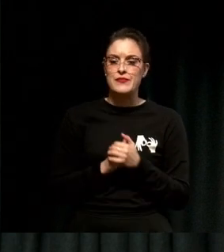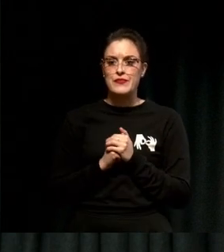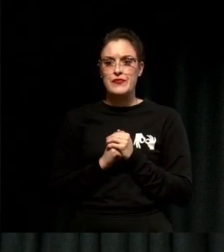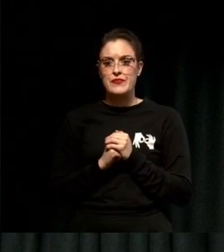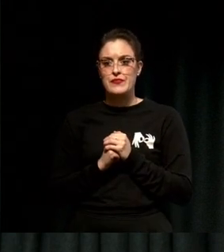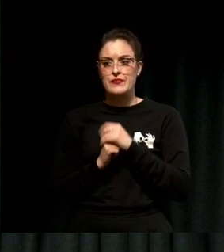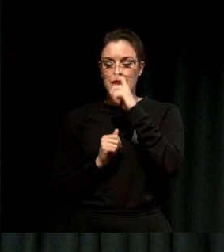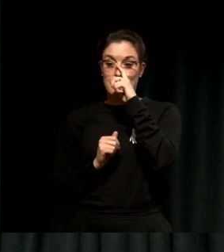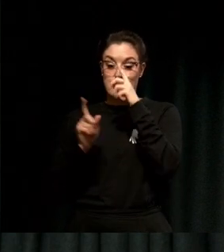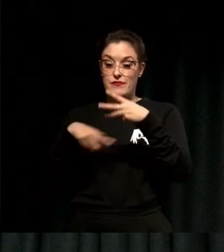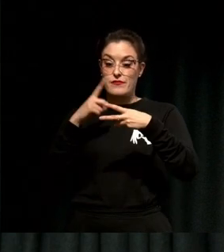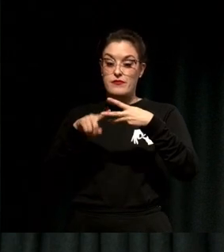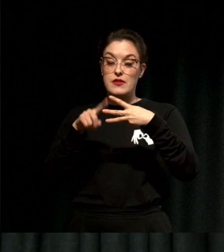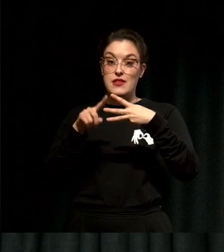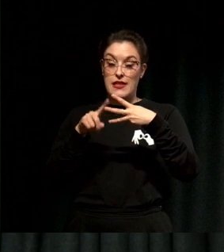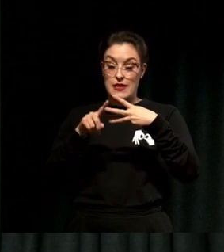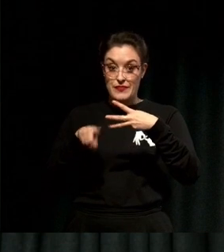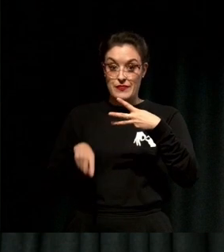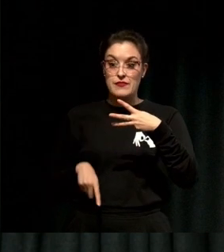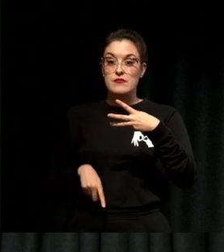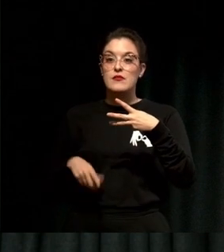The second part of integrity is acting with congruence.